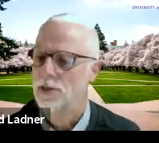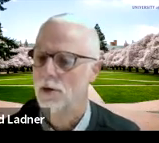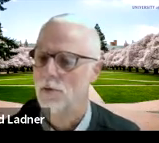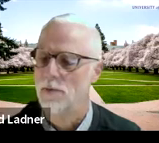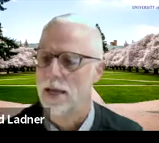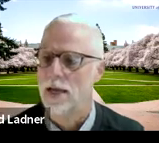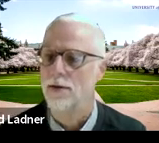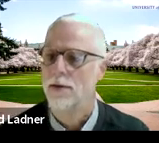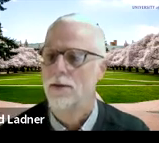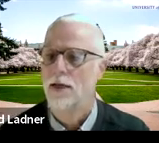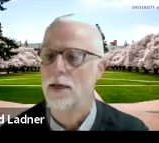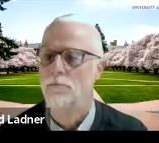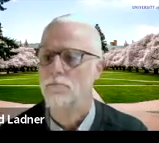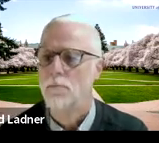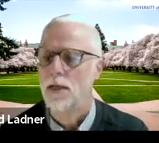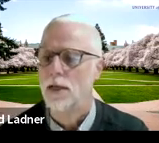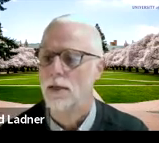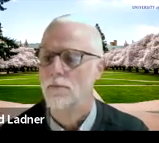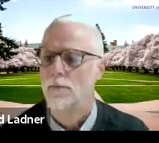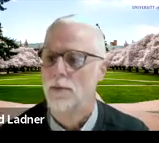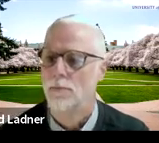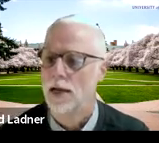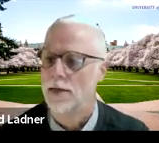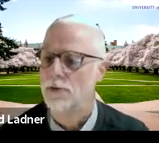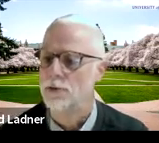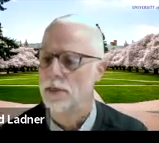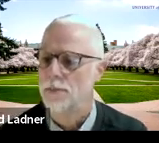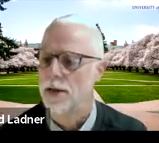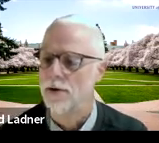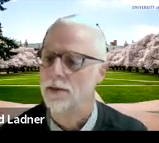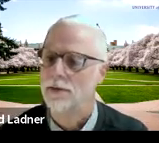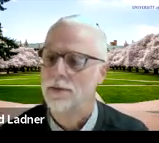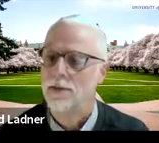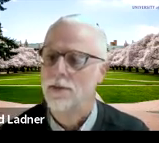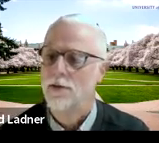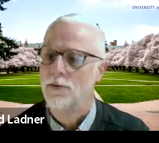ago when we had a blind and visually impaired.